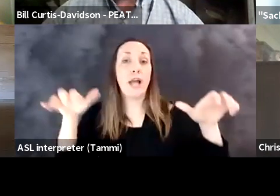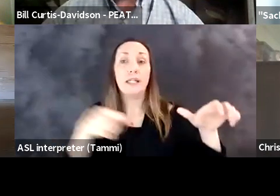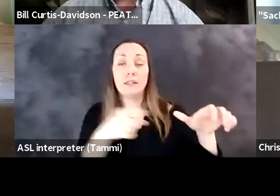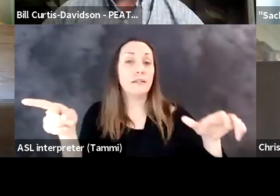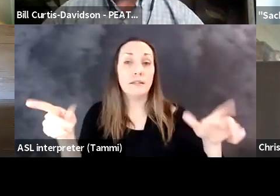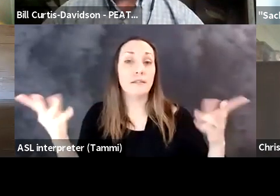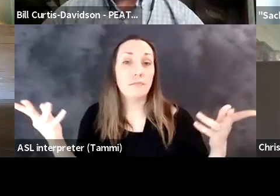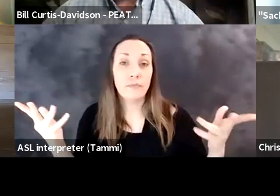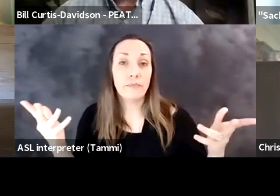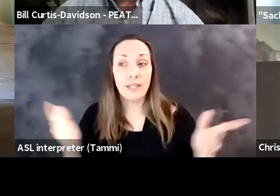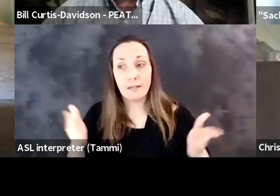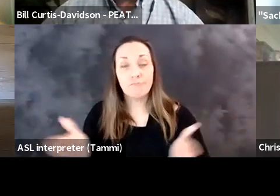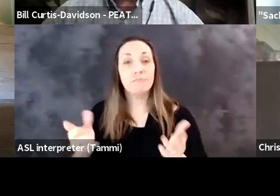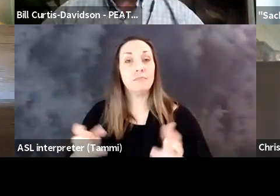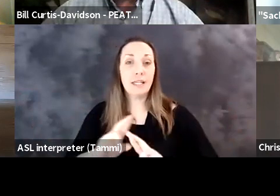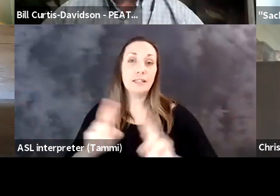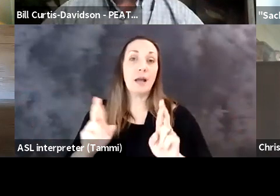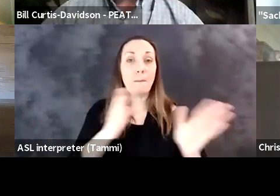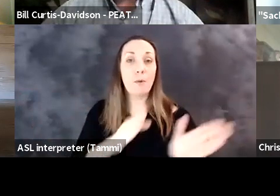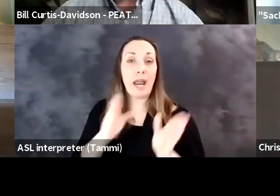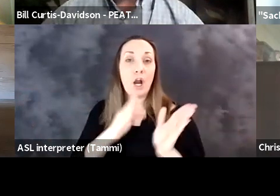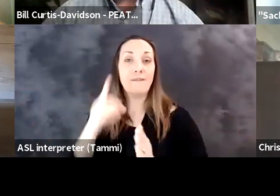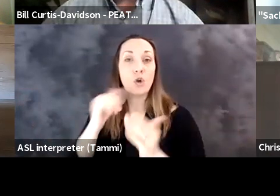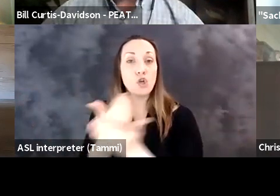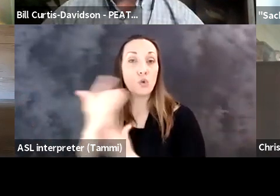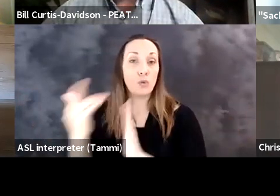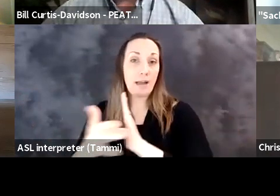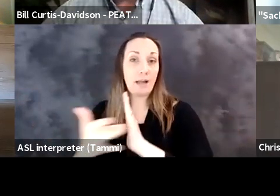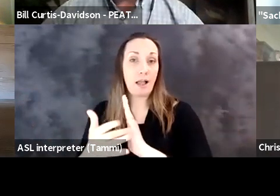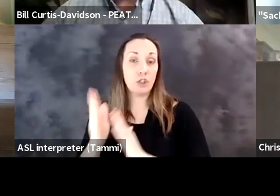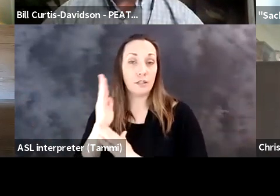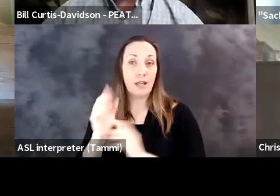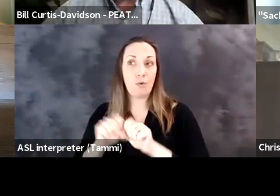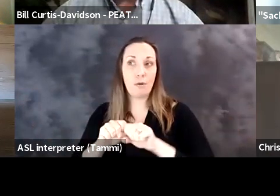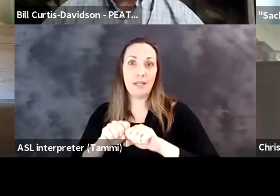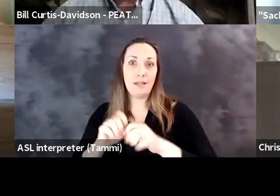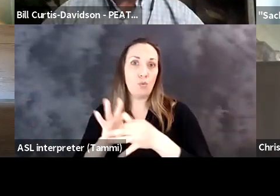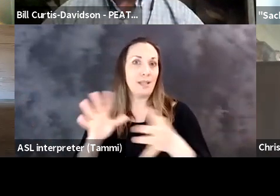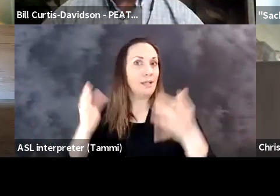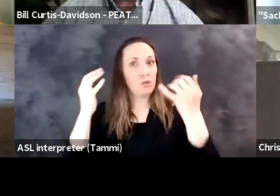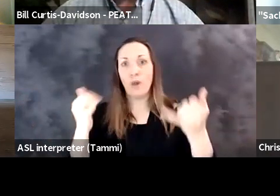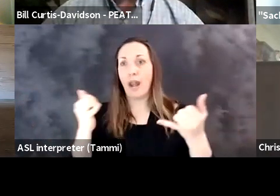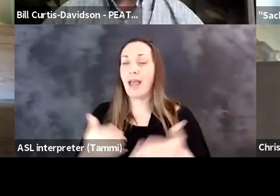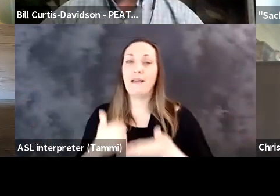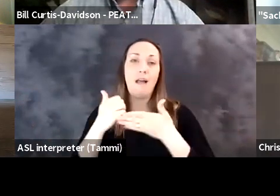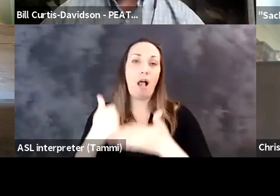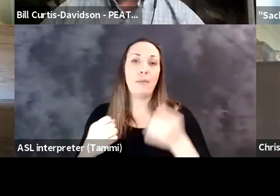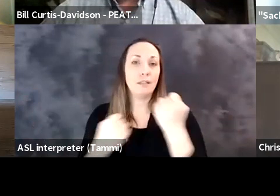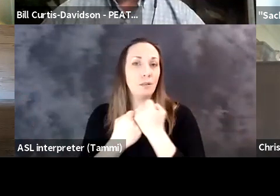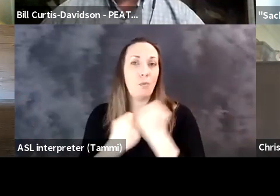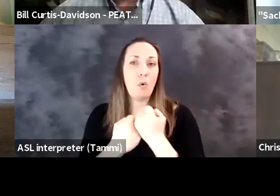Susan: Bill, Neil, Sachin, two seconds, two sentences each on advice if you could just reach out to all the audience members, get them prepared for